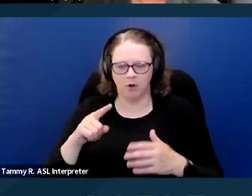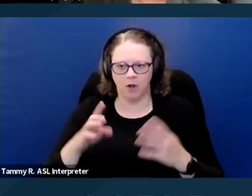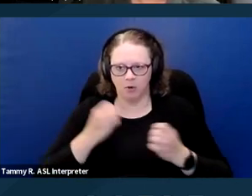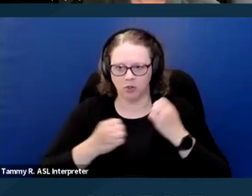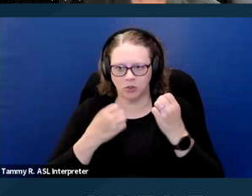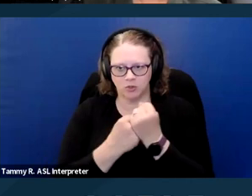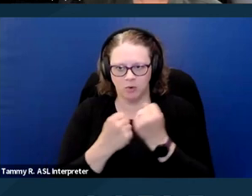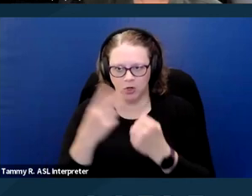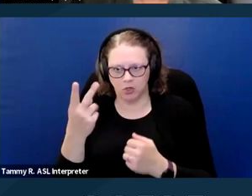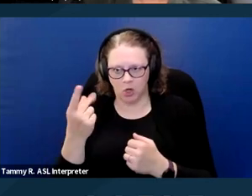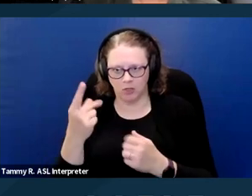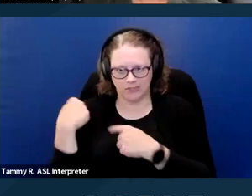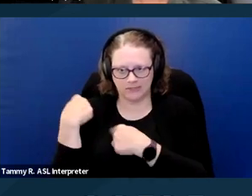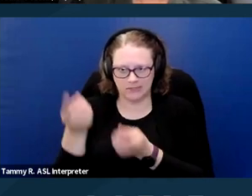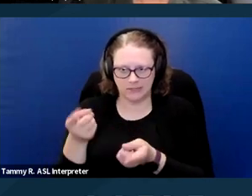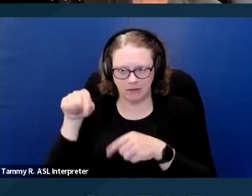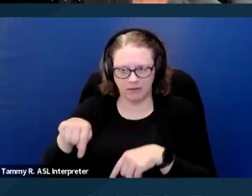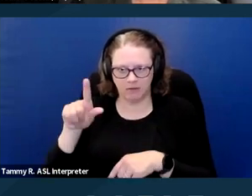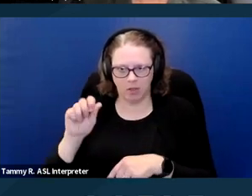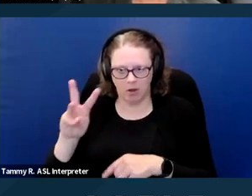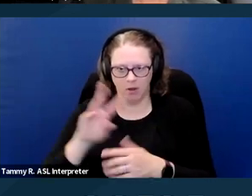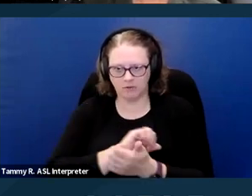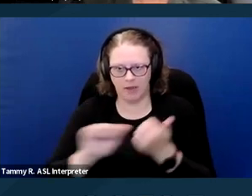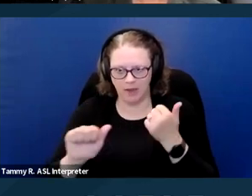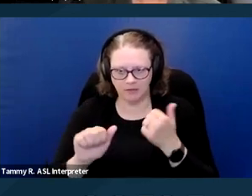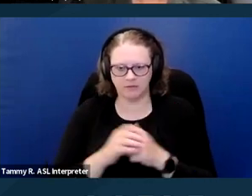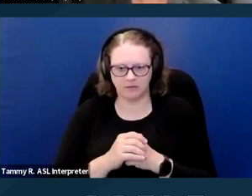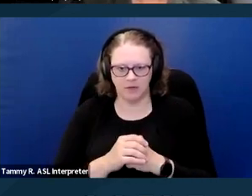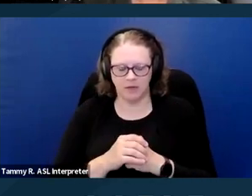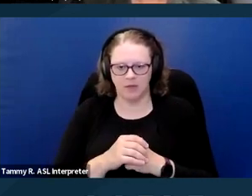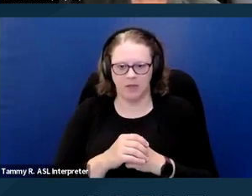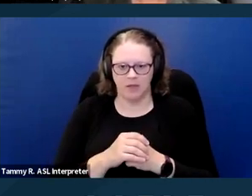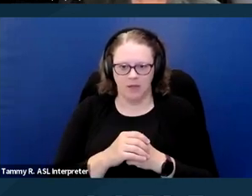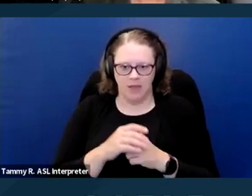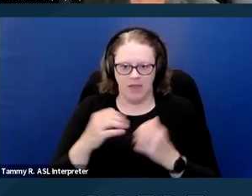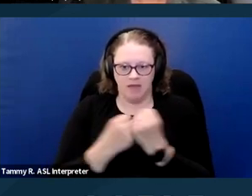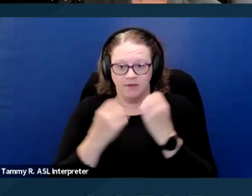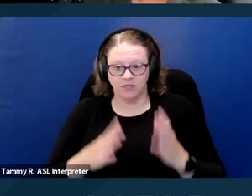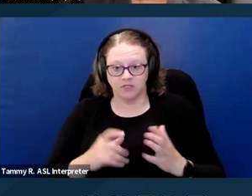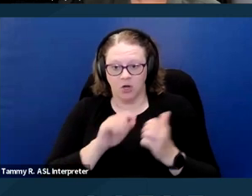And advocates are encountering situations where an individual has had a legitimate need